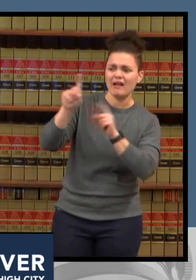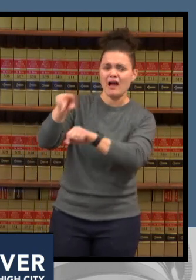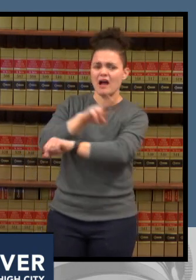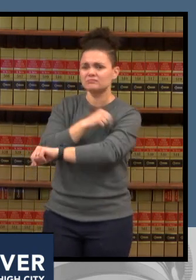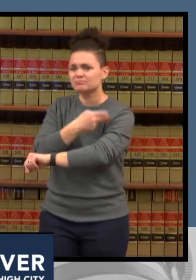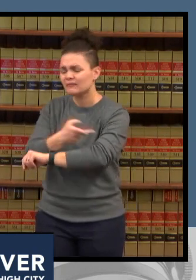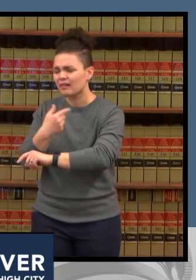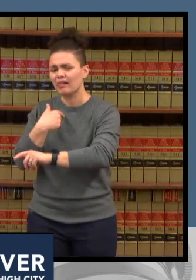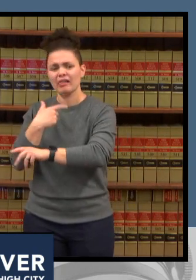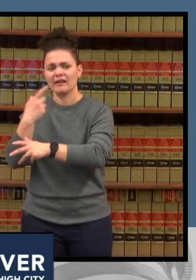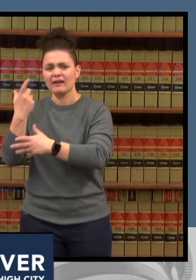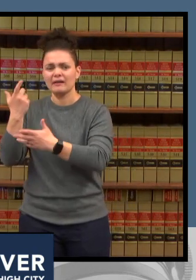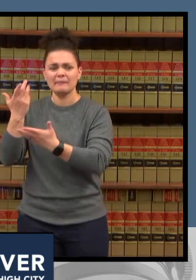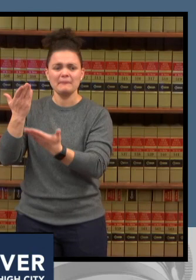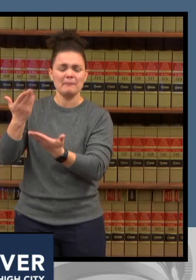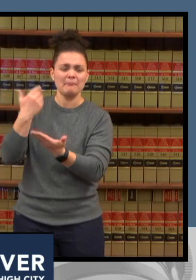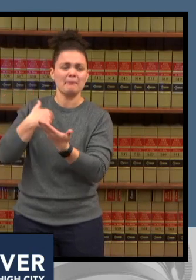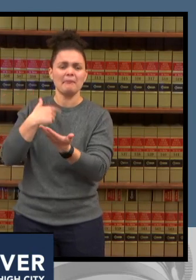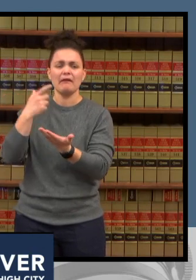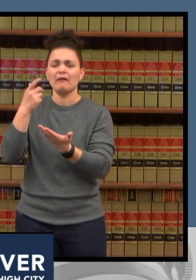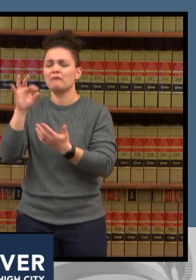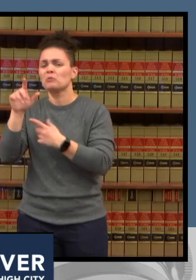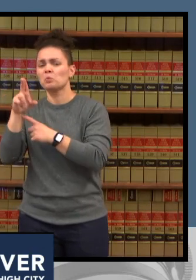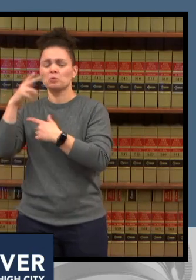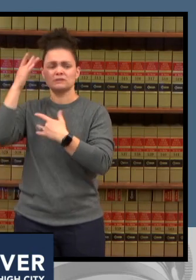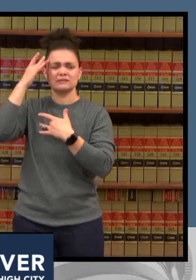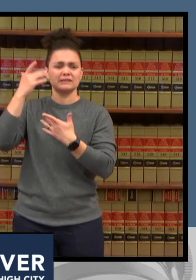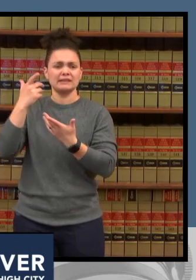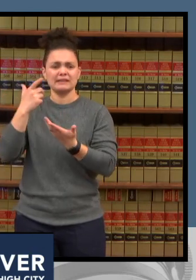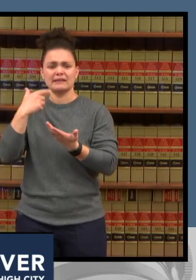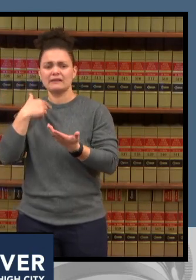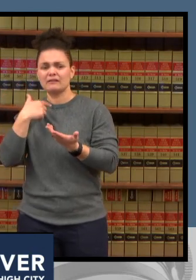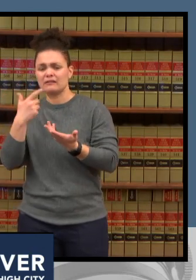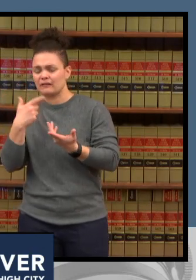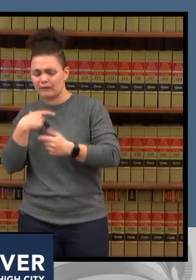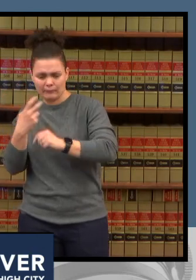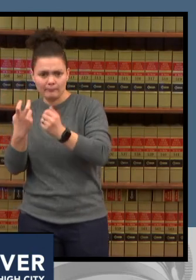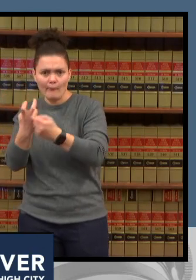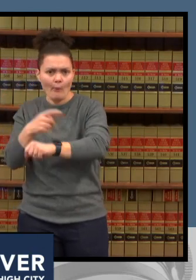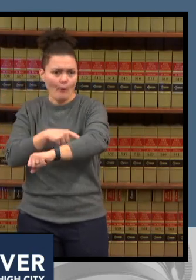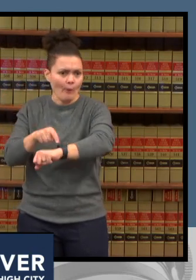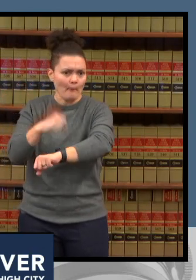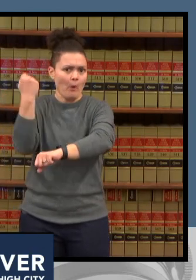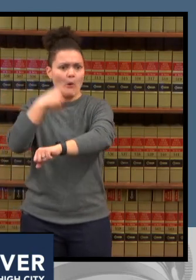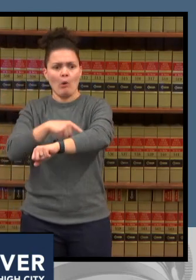it could be a broken limb they they hesitate because of what they're hearing every day in